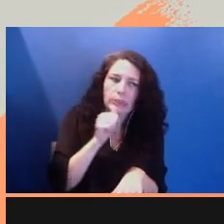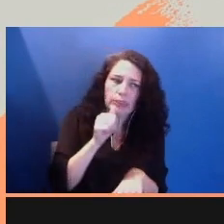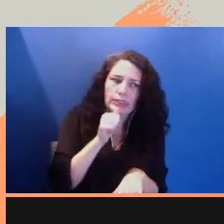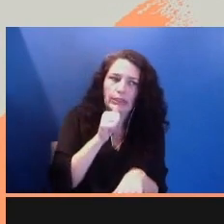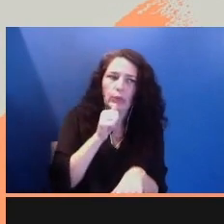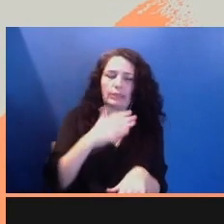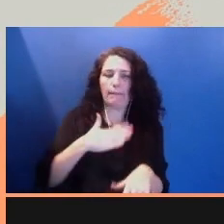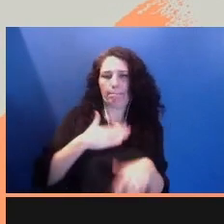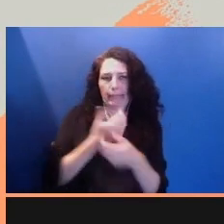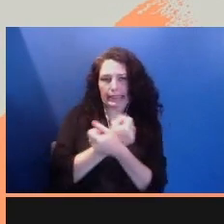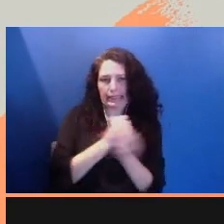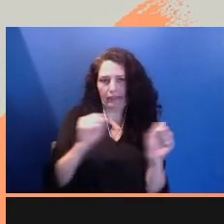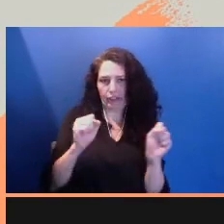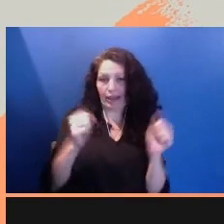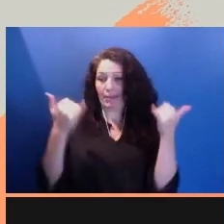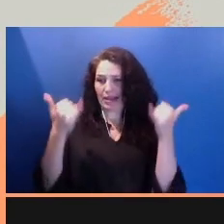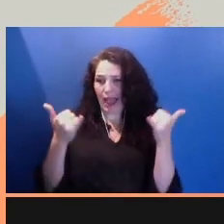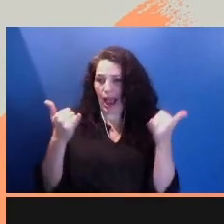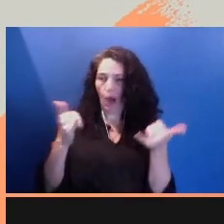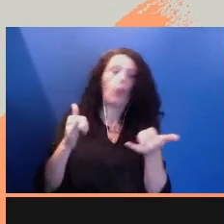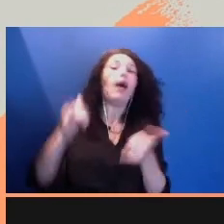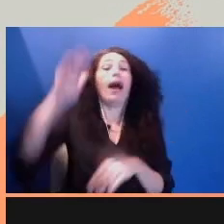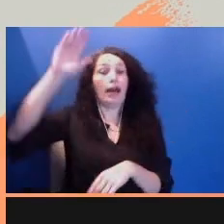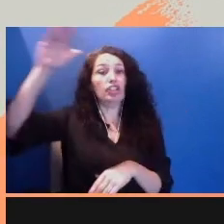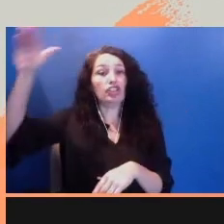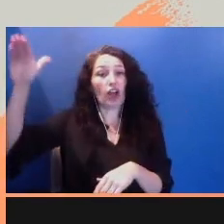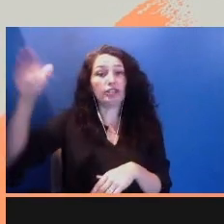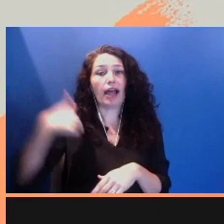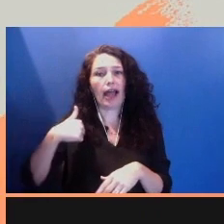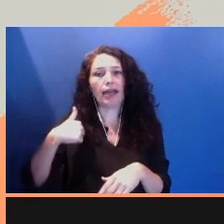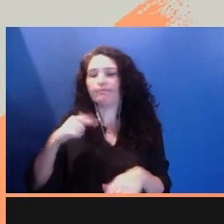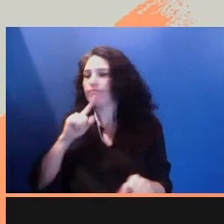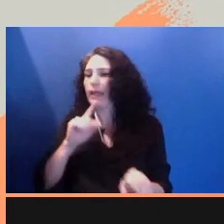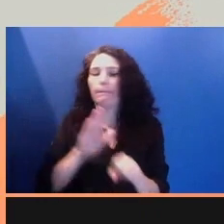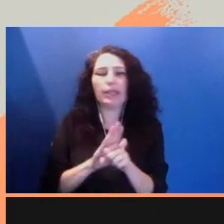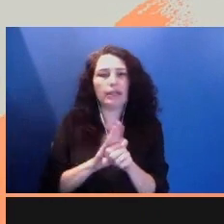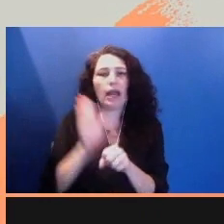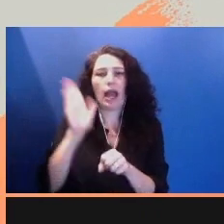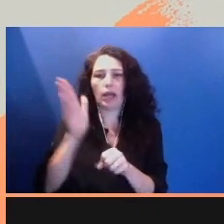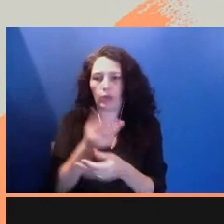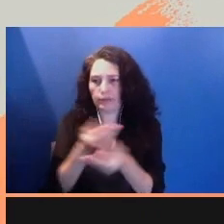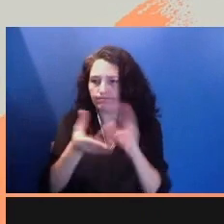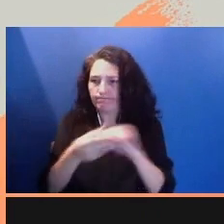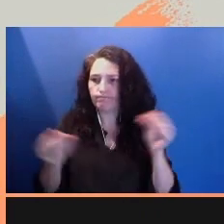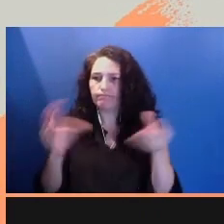As an adult, I'm committed to telling the stories of those beautiful souls that had been programmed to believe